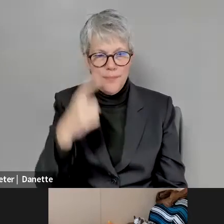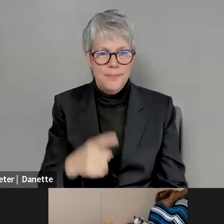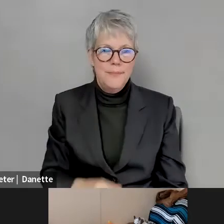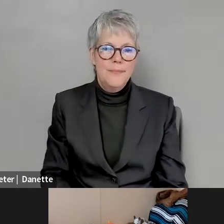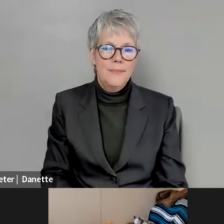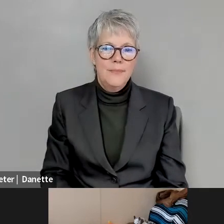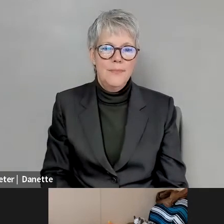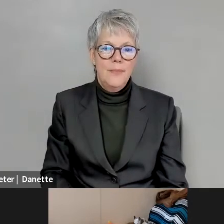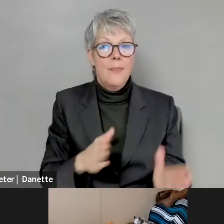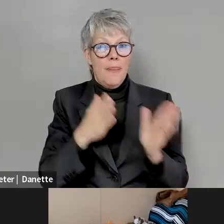Michael Smith: and